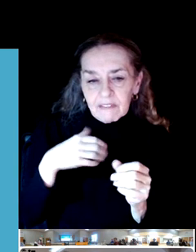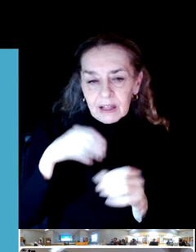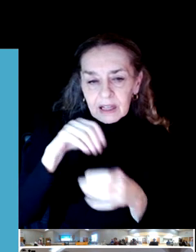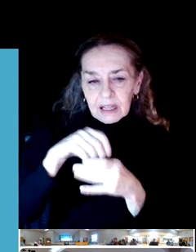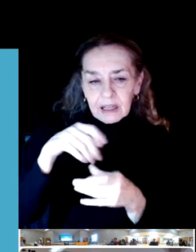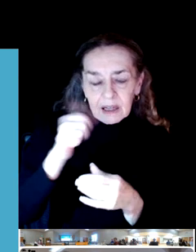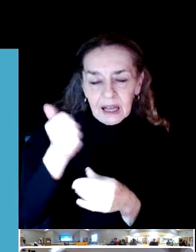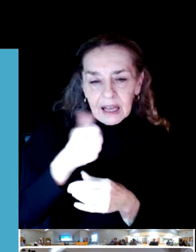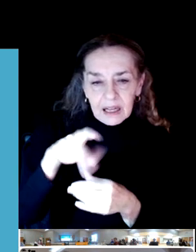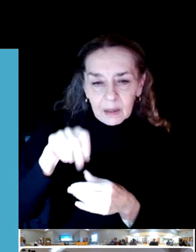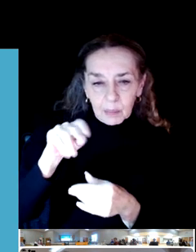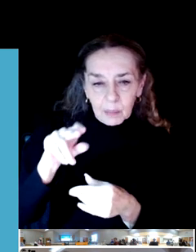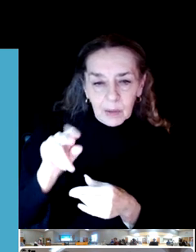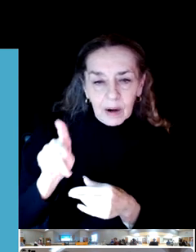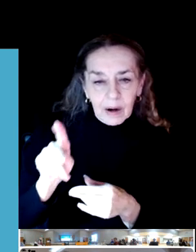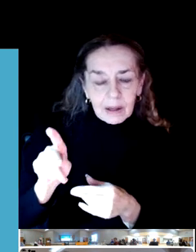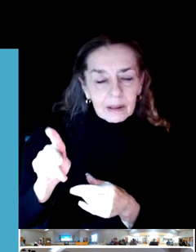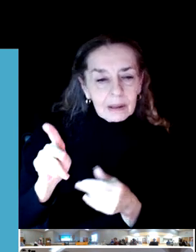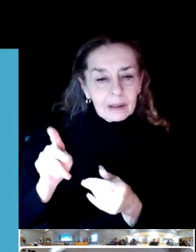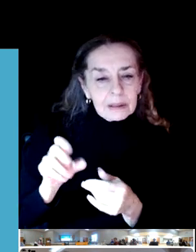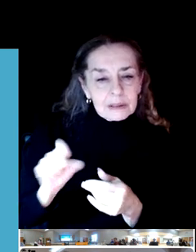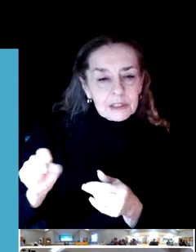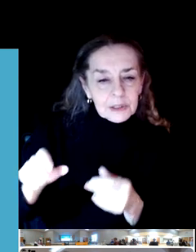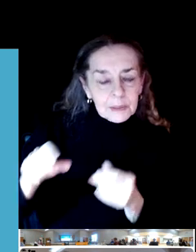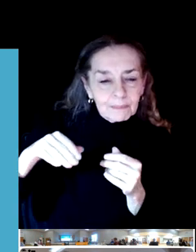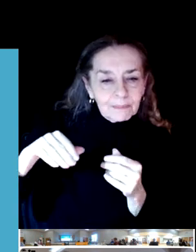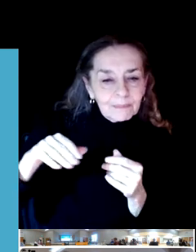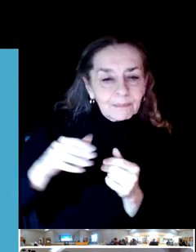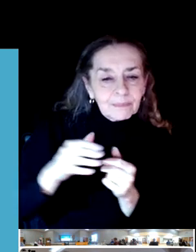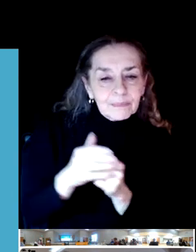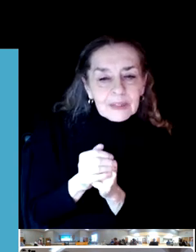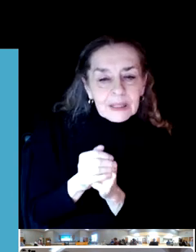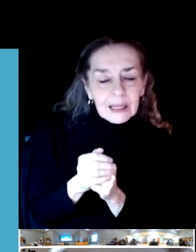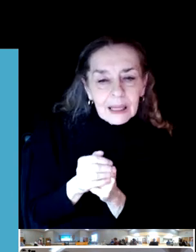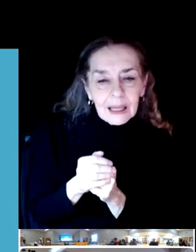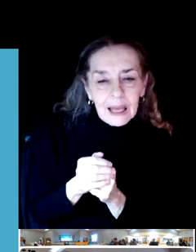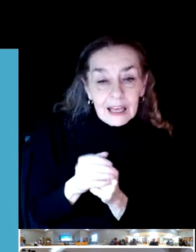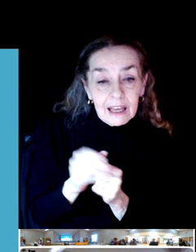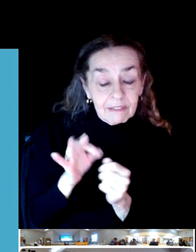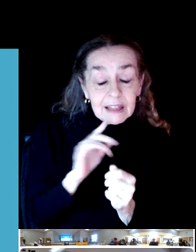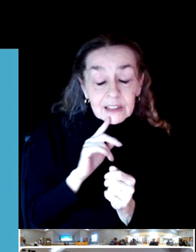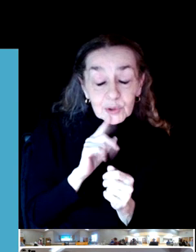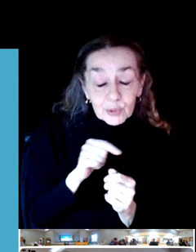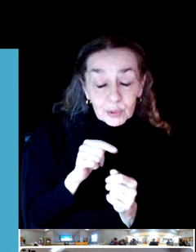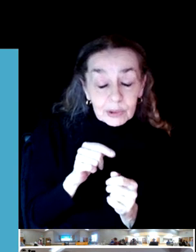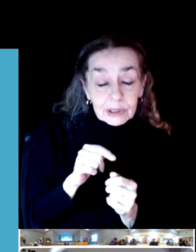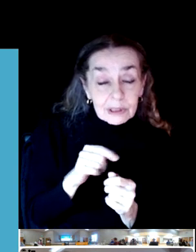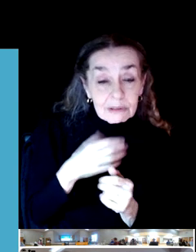And with that said if that is truly the desire that we have and wish we had as district residents